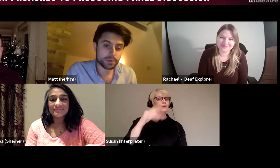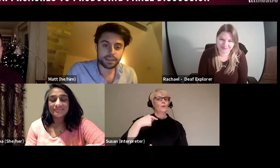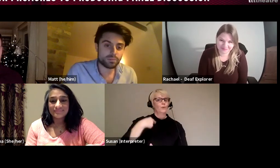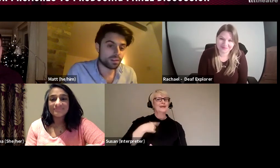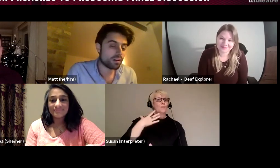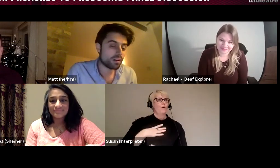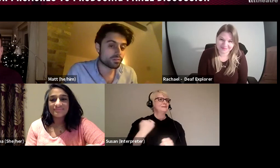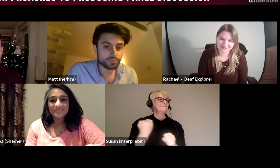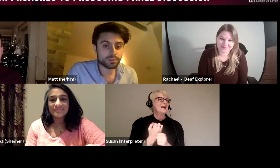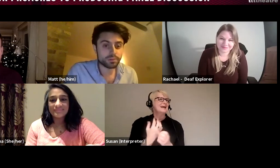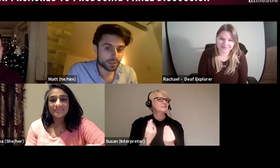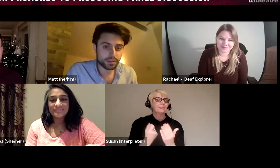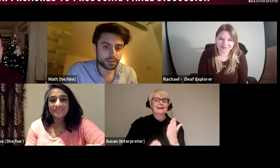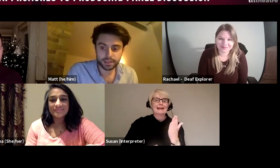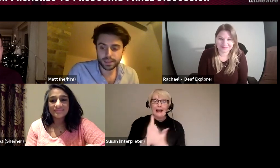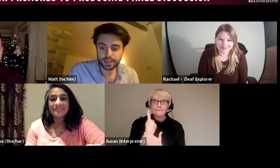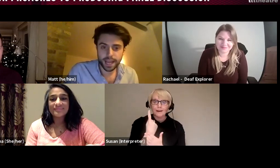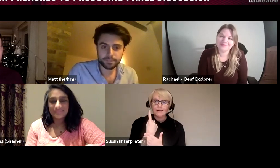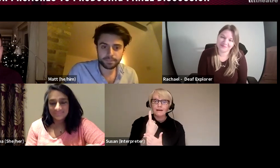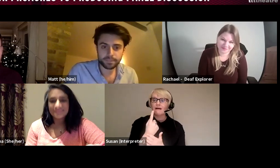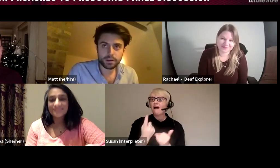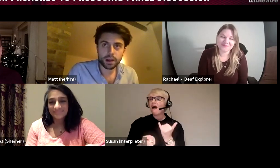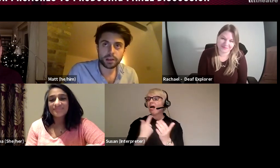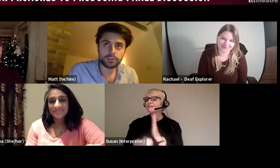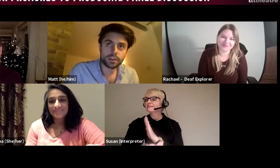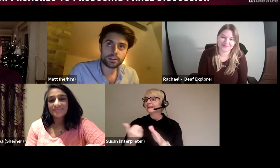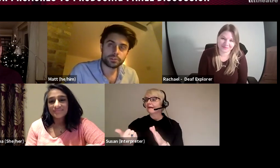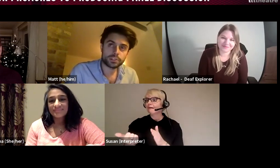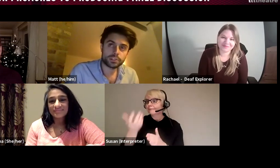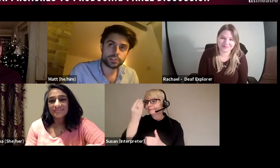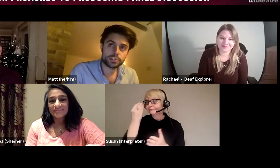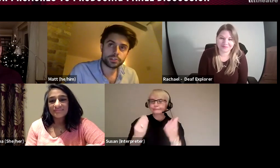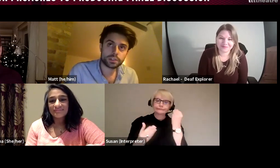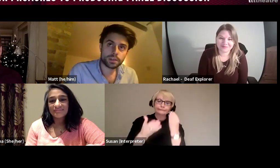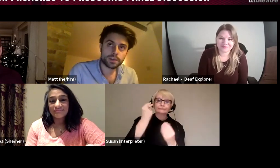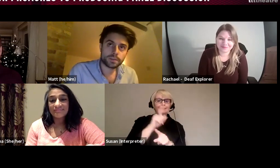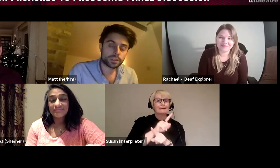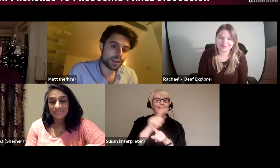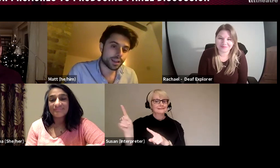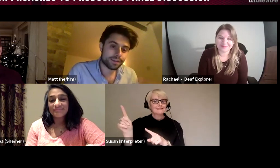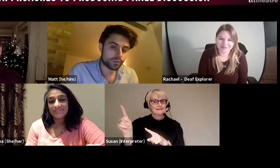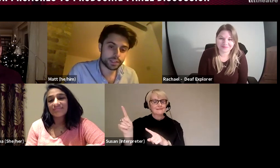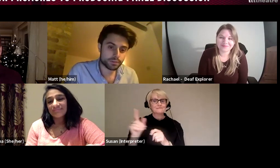and then we learnt all of the other things. I also think that producers just like everyone has their